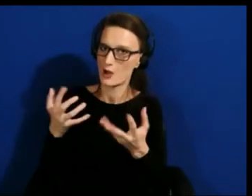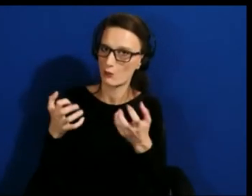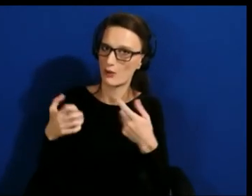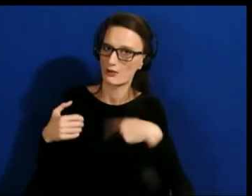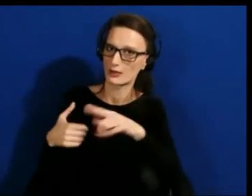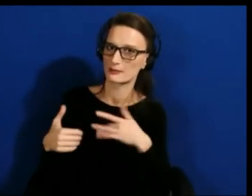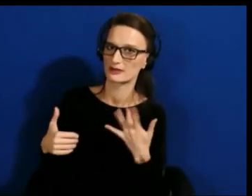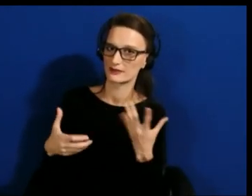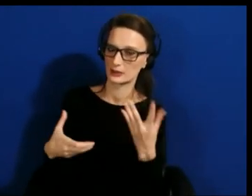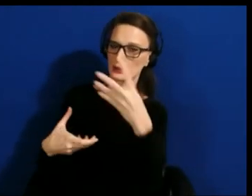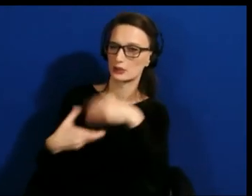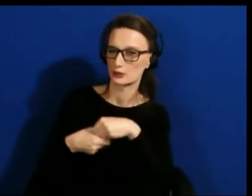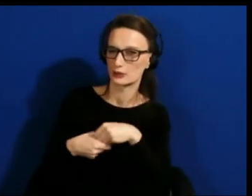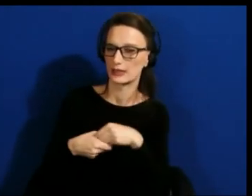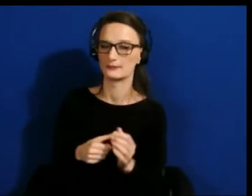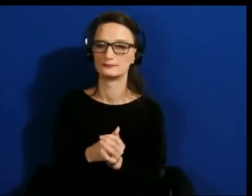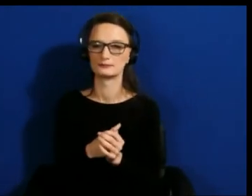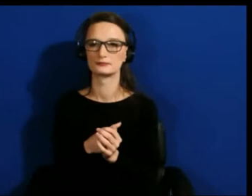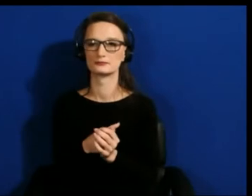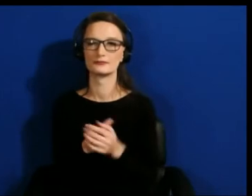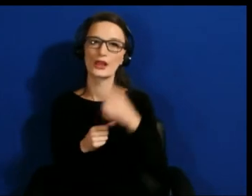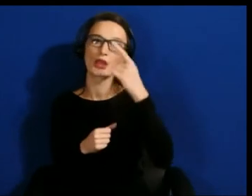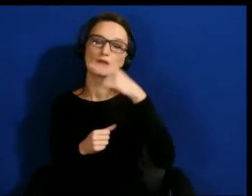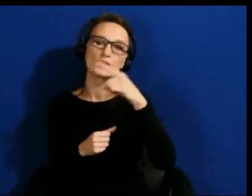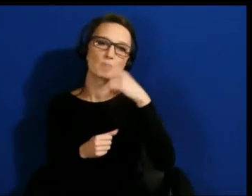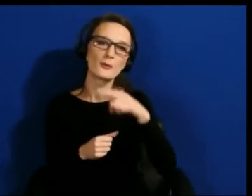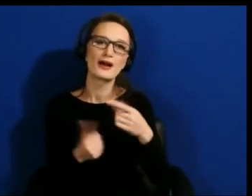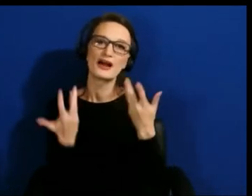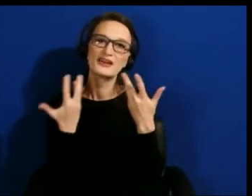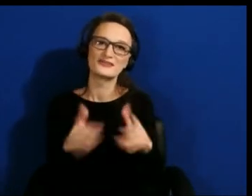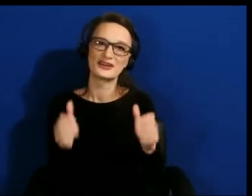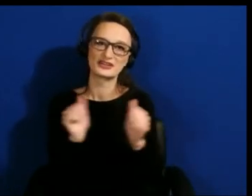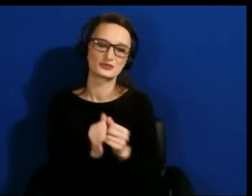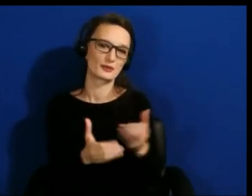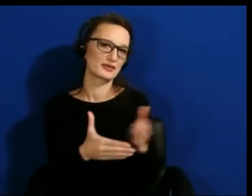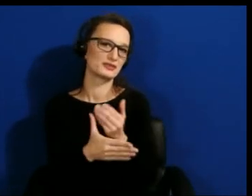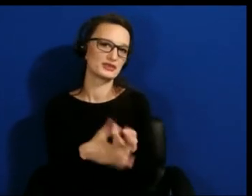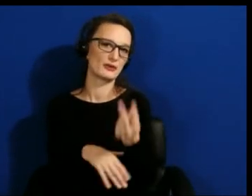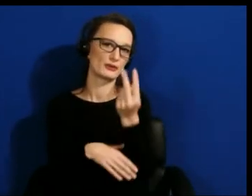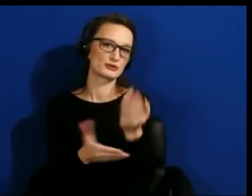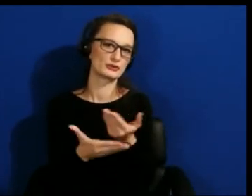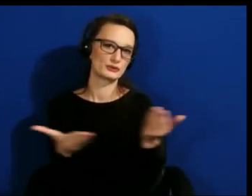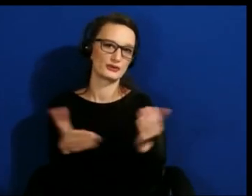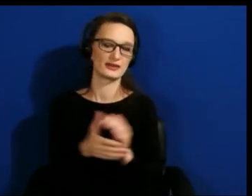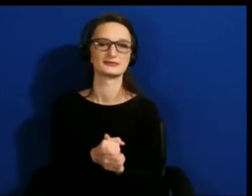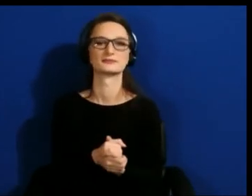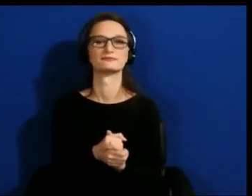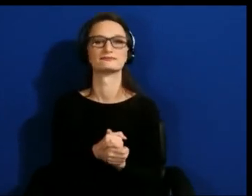Can I ask you to finish up by sharing two things? One thing that you really wish was there today?